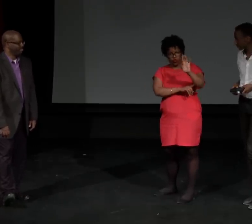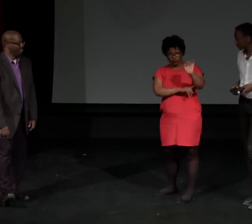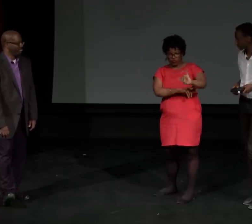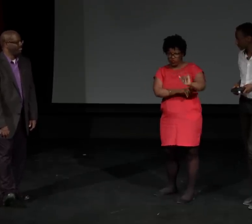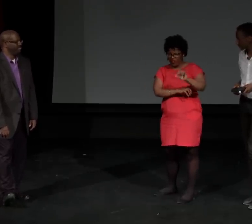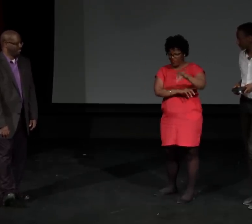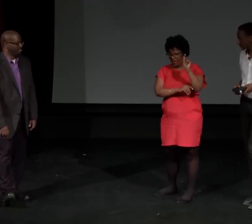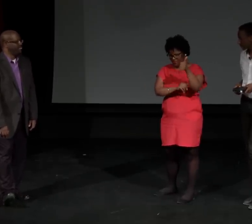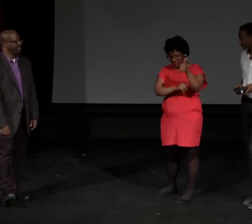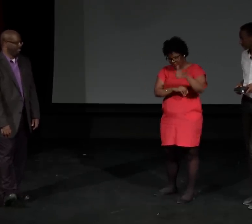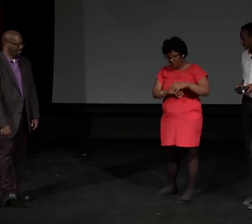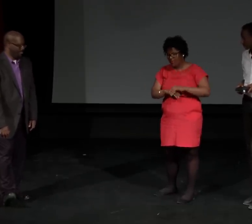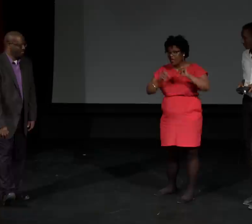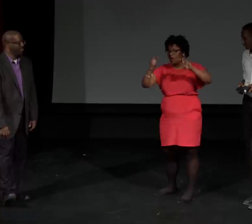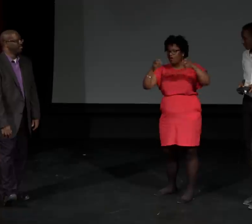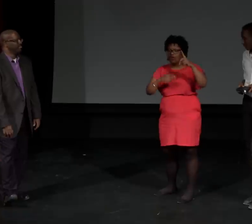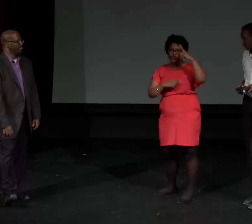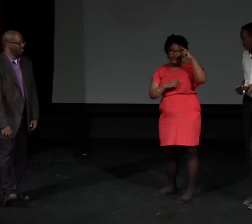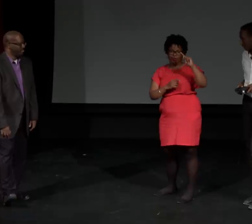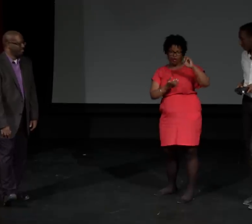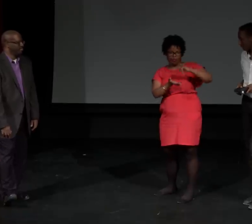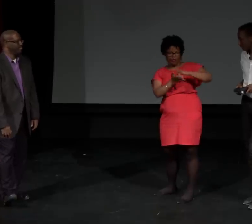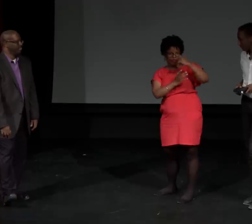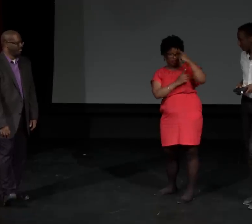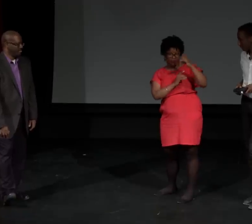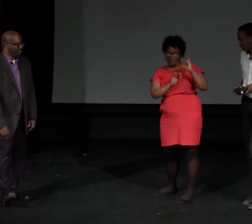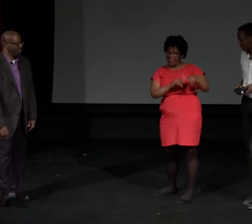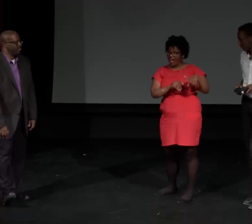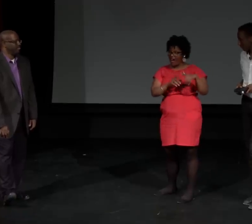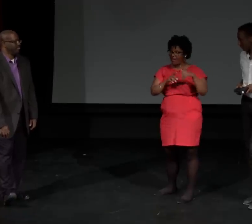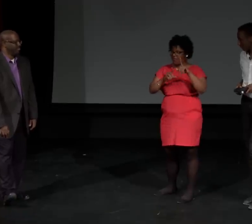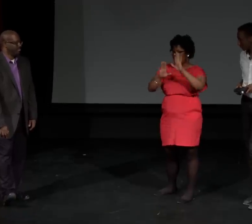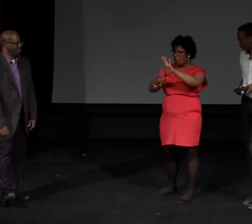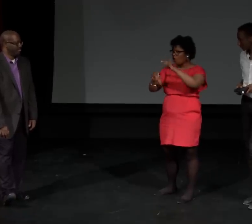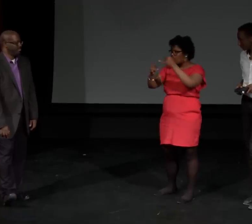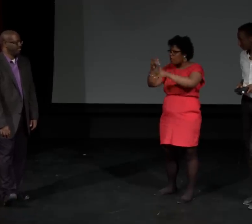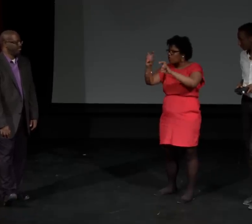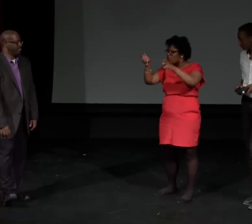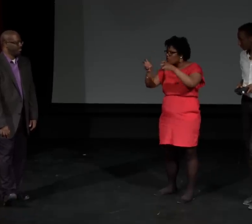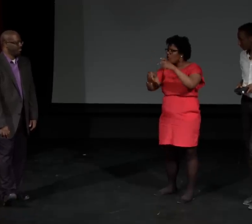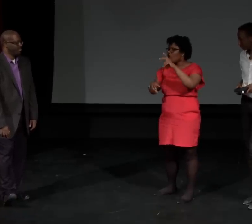This is also available on YouTube. Again, it's called "Dream the Impossible Dream.'